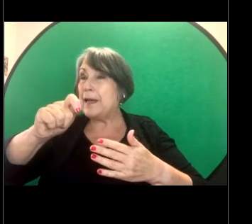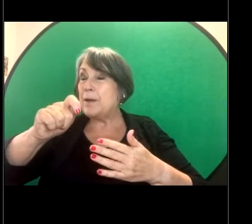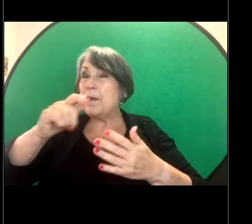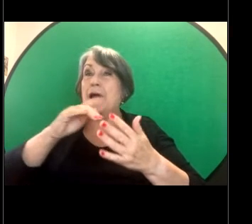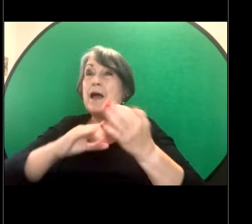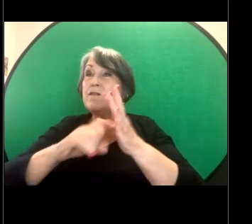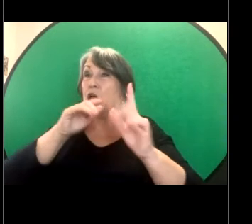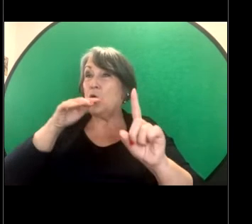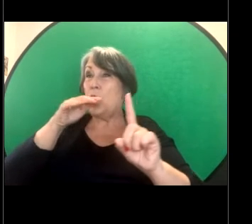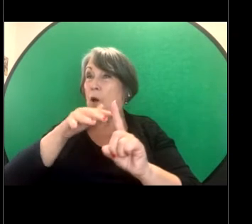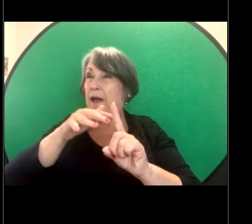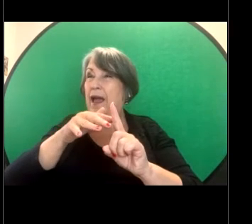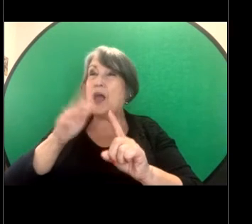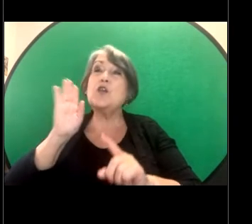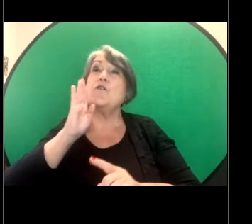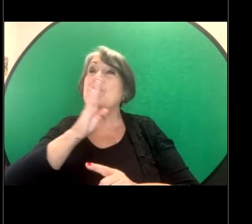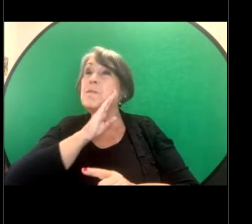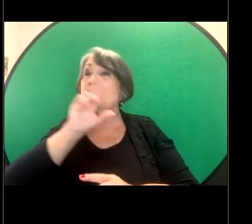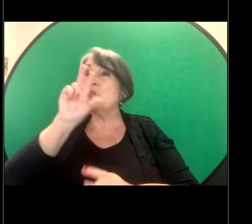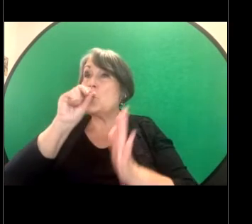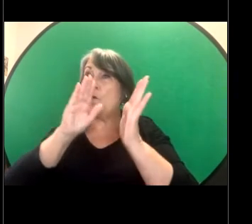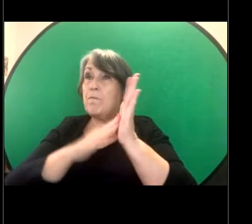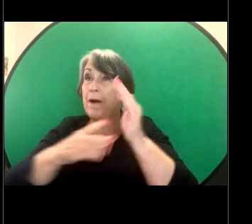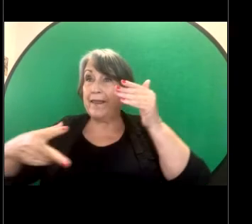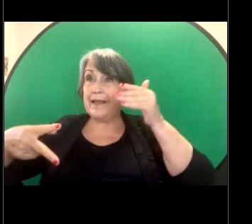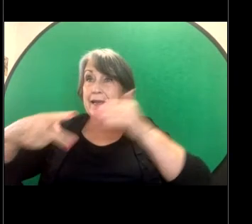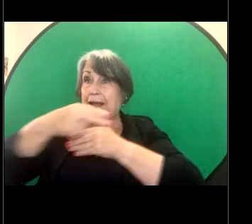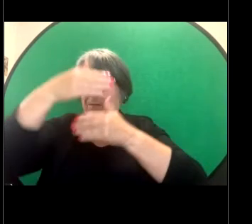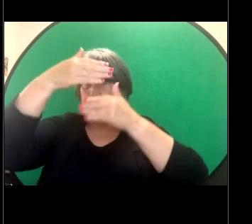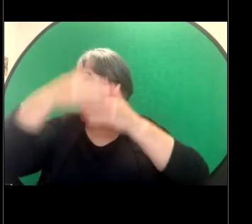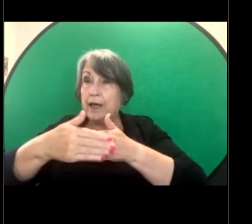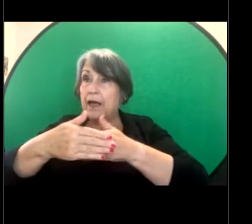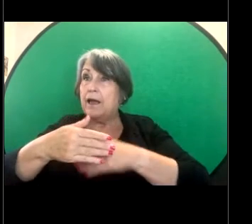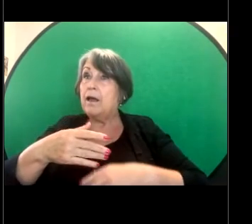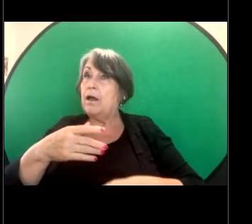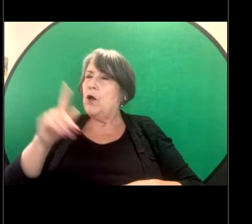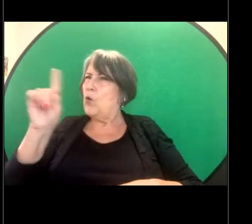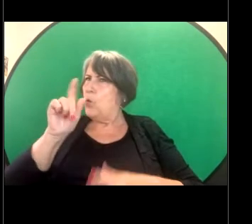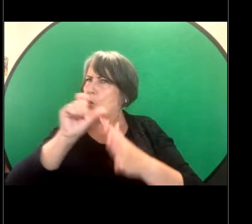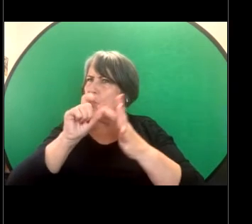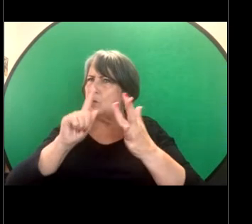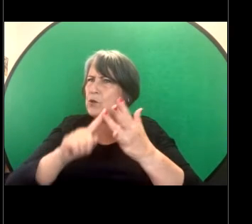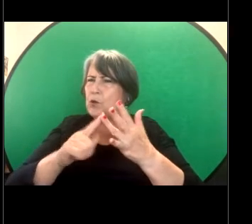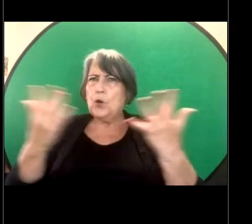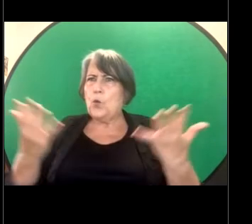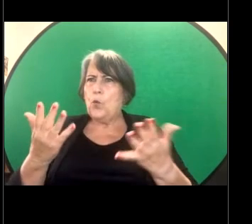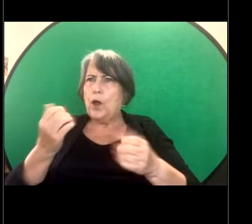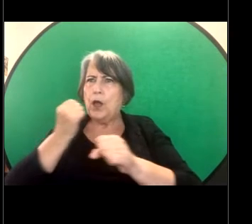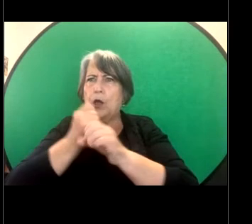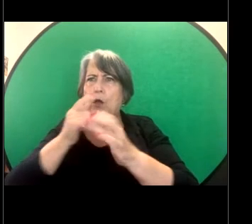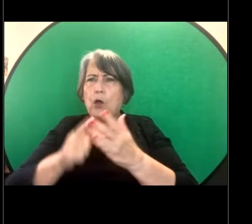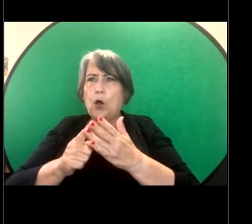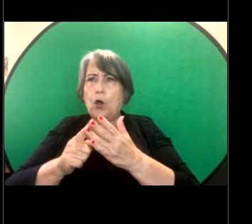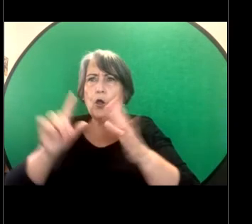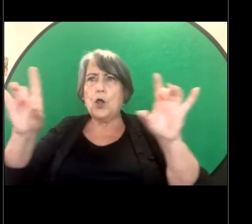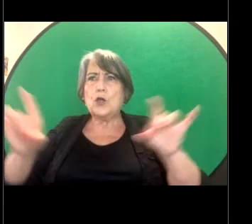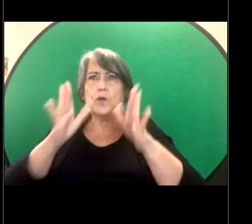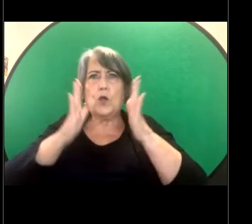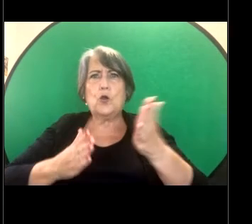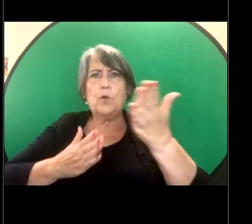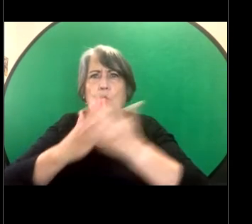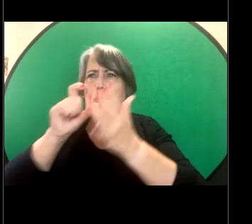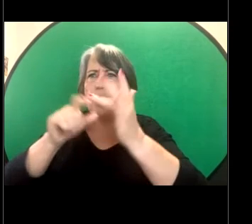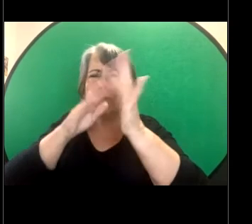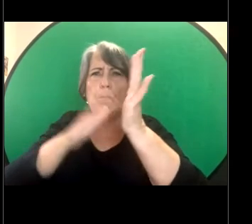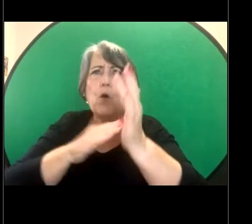12-month cut off do you then recommend they go to the Australian Human Rights Commission or is there